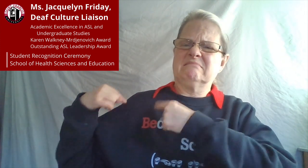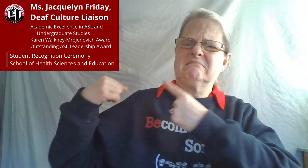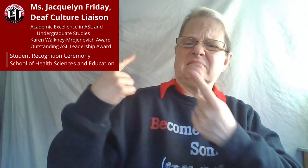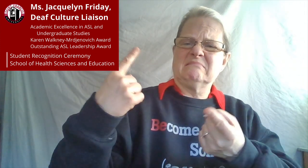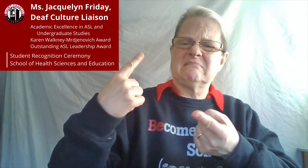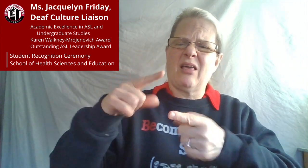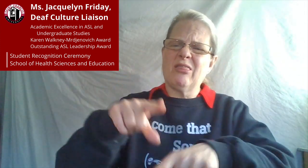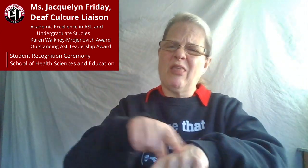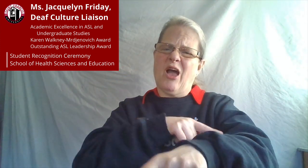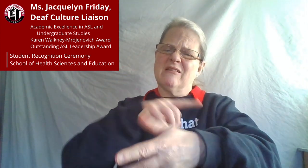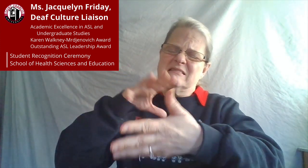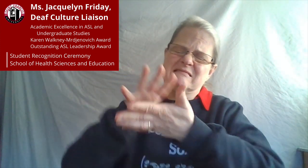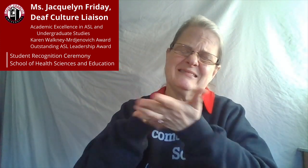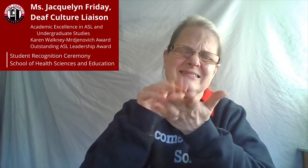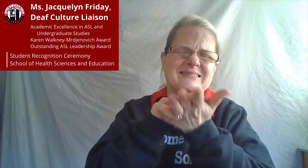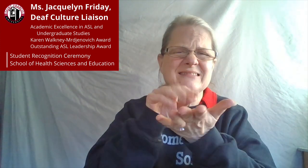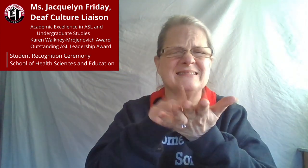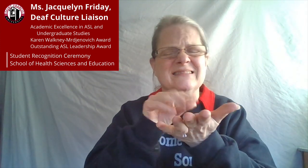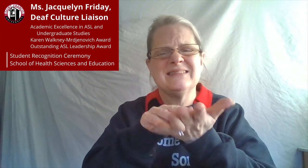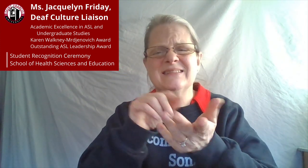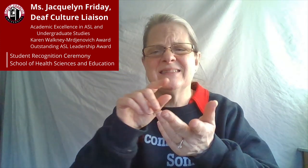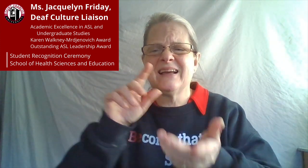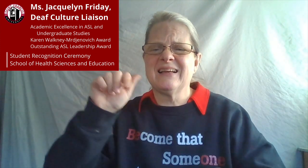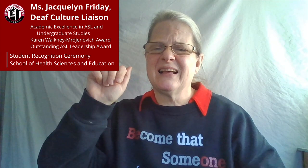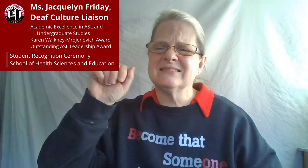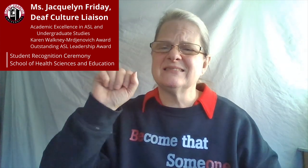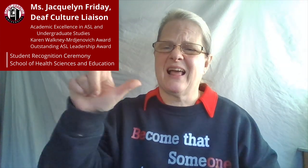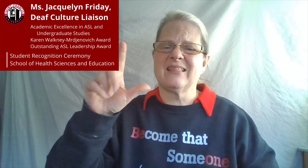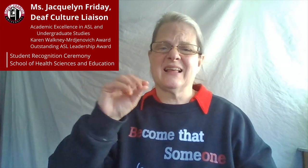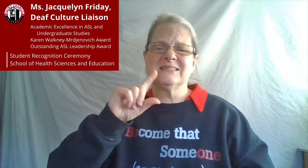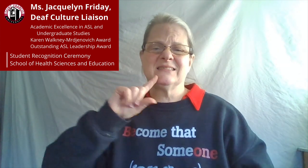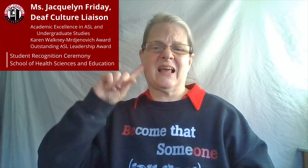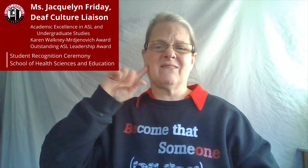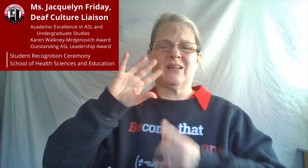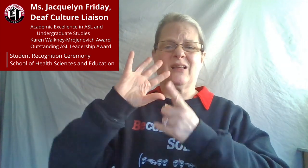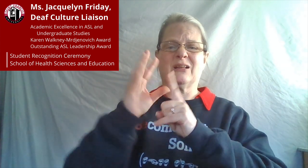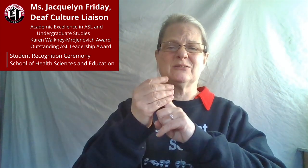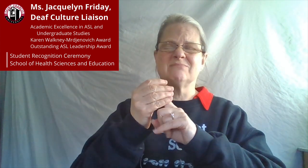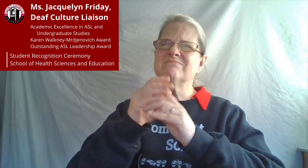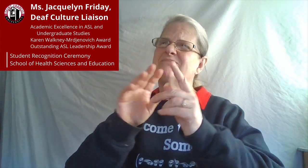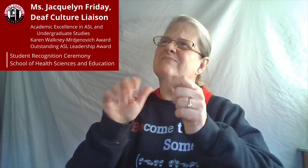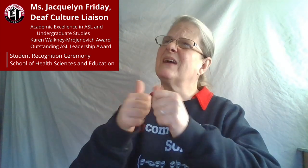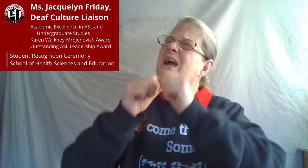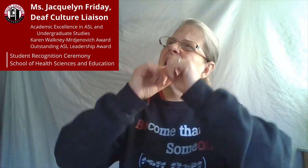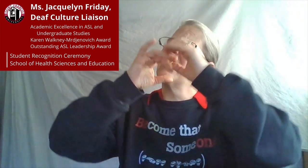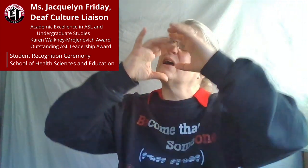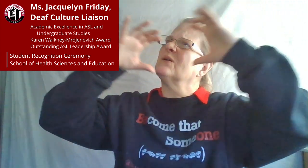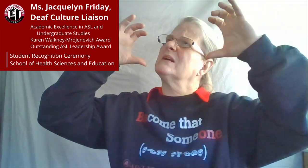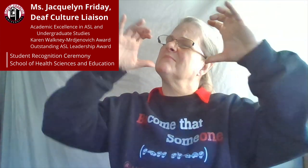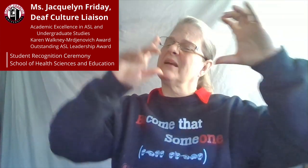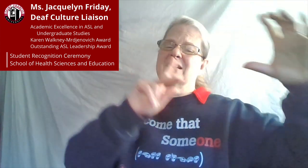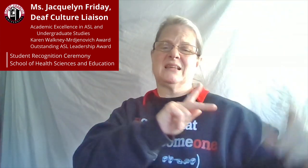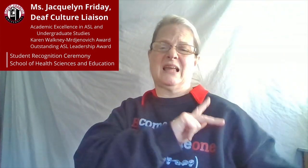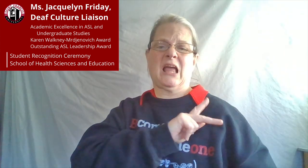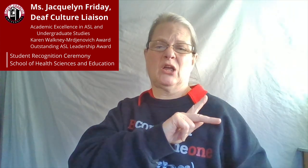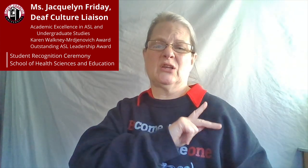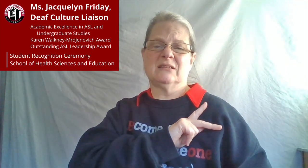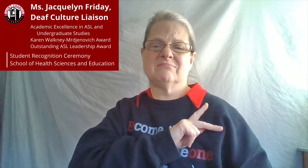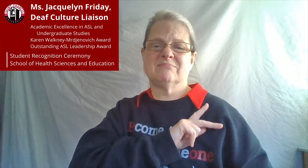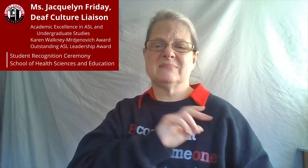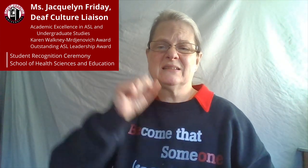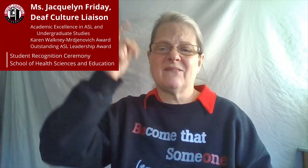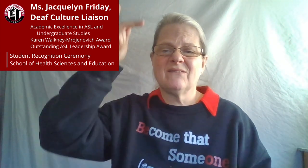And following in Karen's philosophy of bridging the gap between the Deaf and hearing communities.